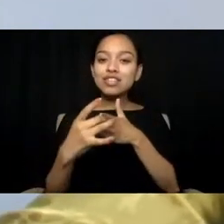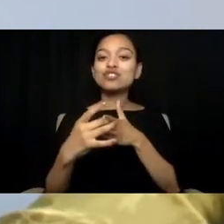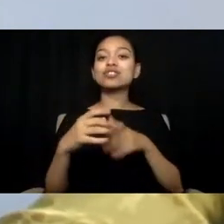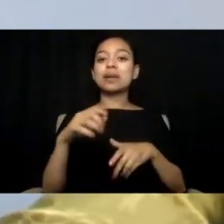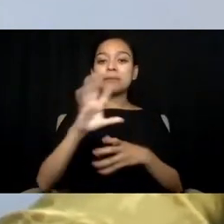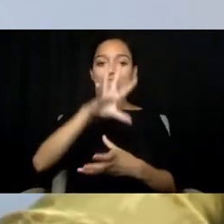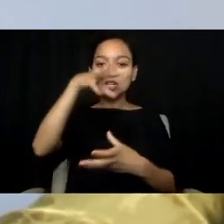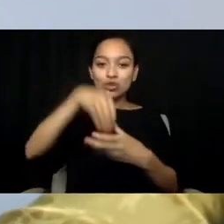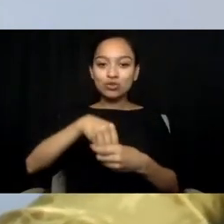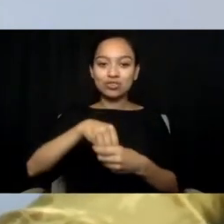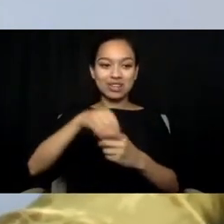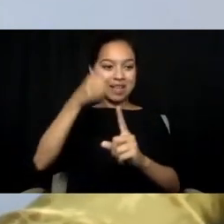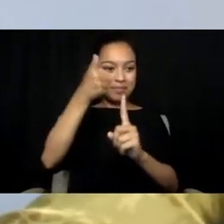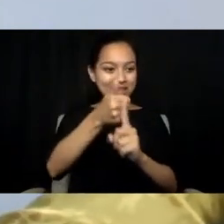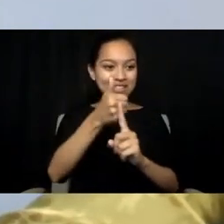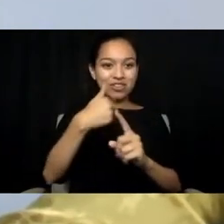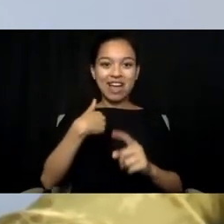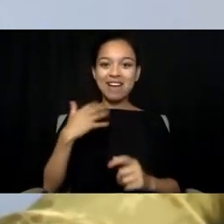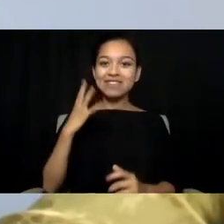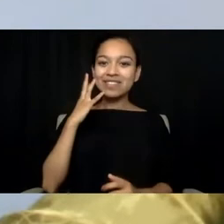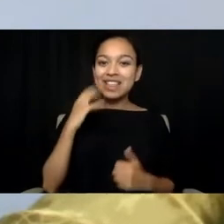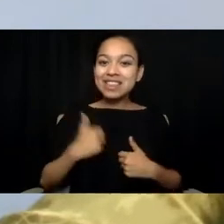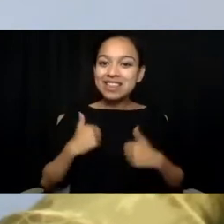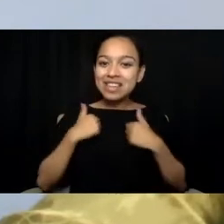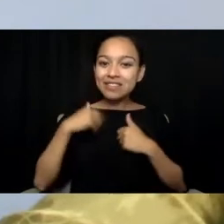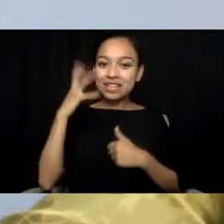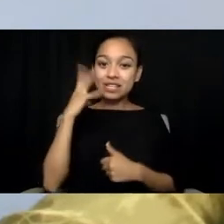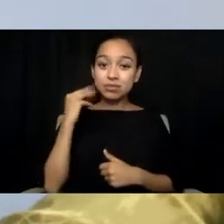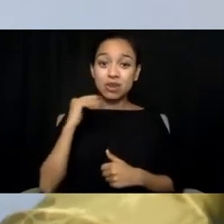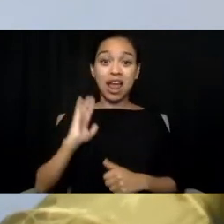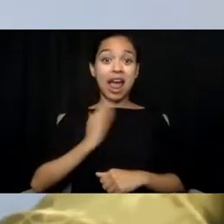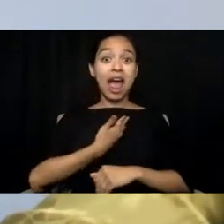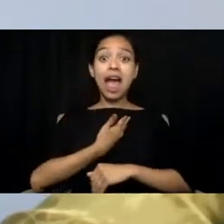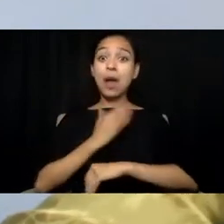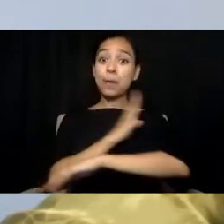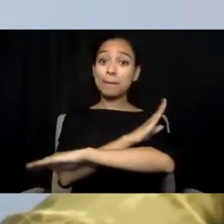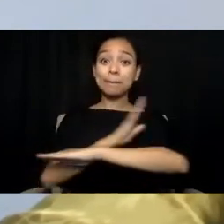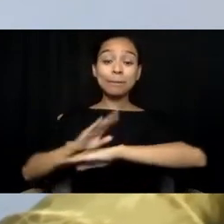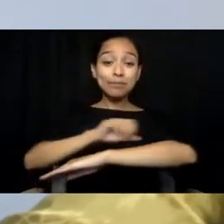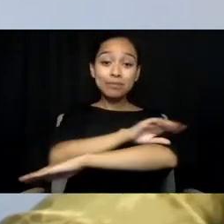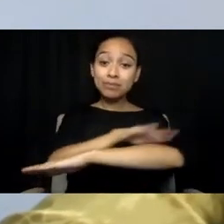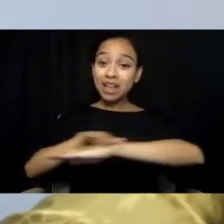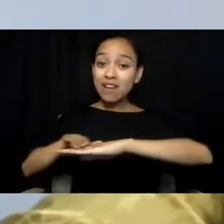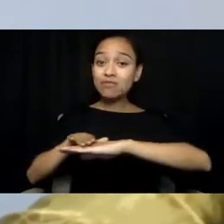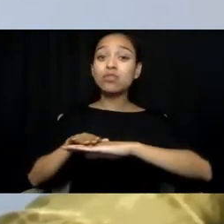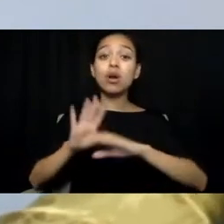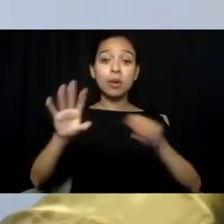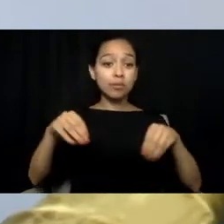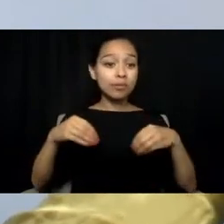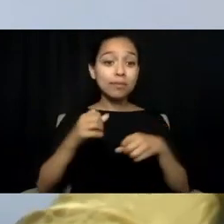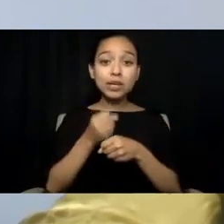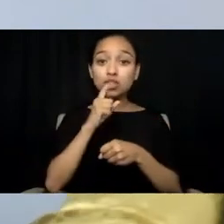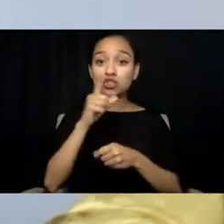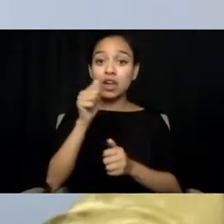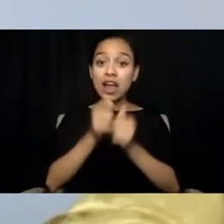and our platform gives visibility to groups that are historically left out of the conversation when it comes to change.